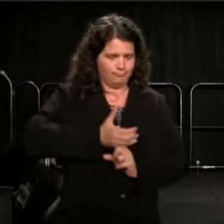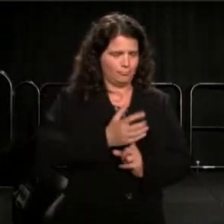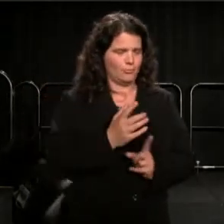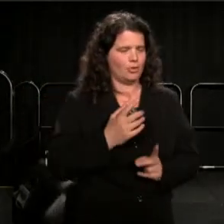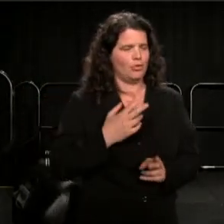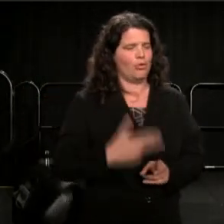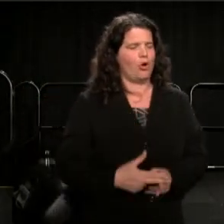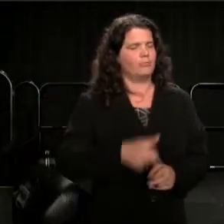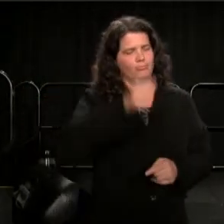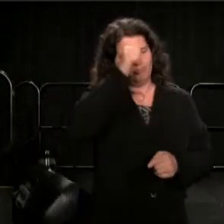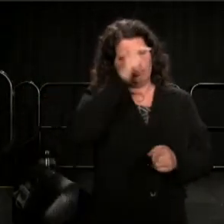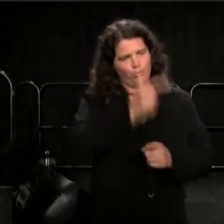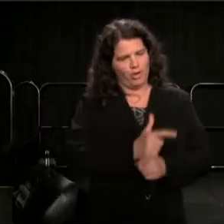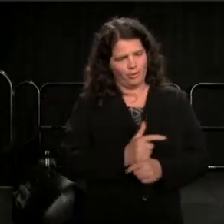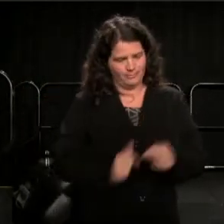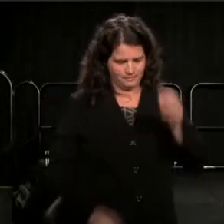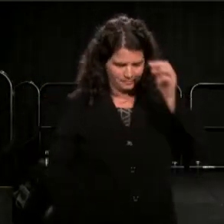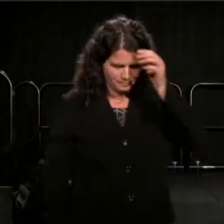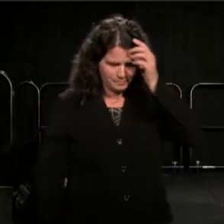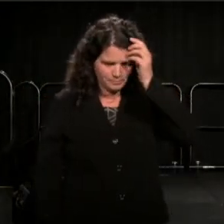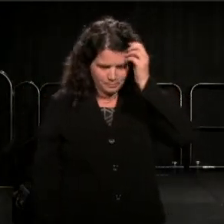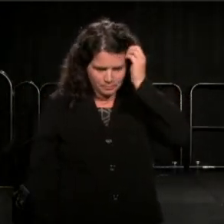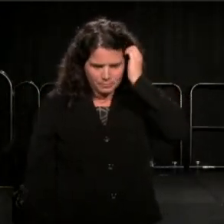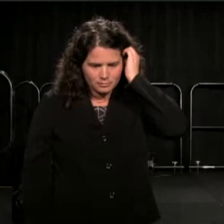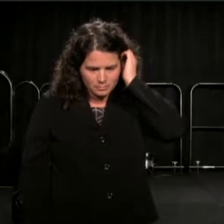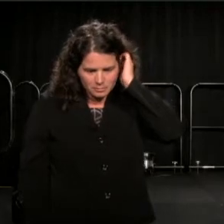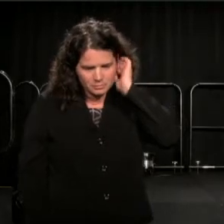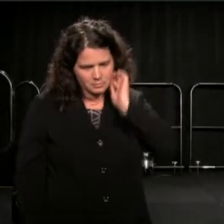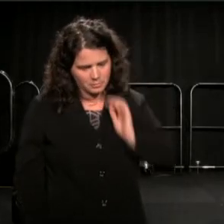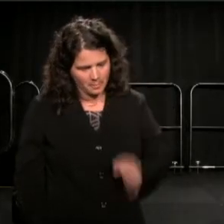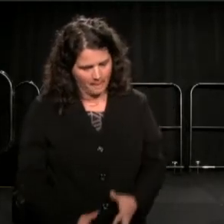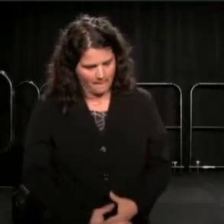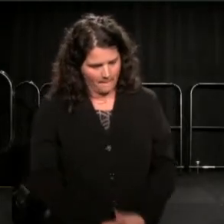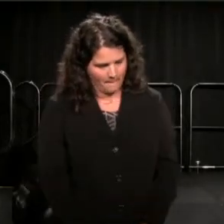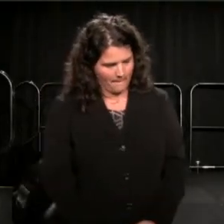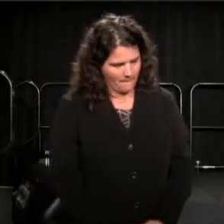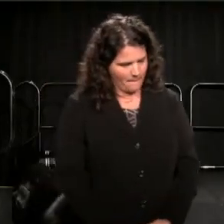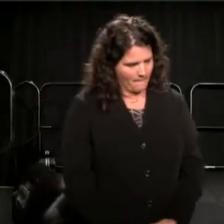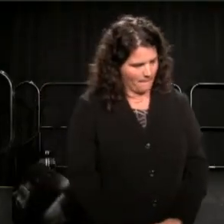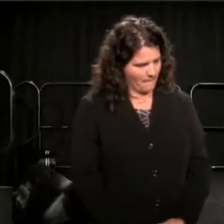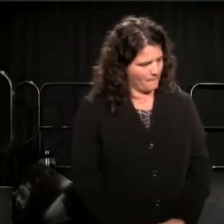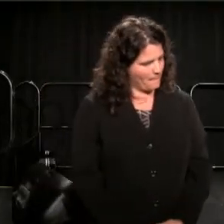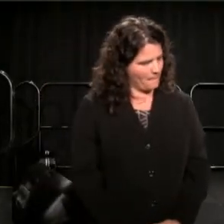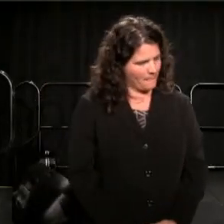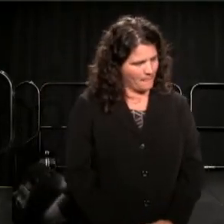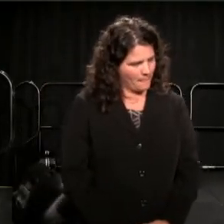(John) On our way, on this trip,